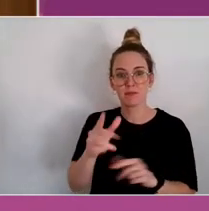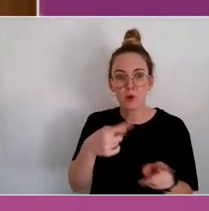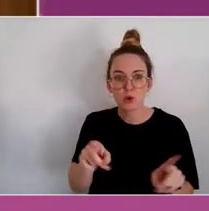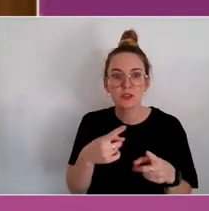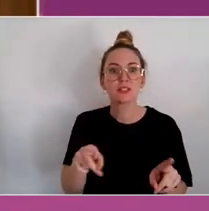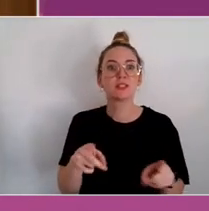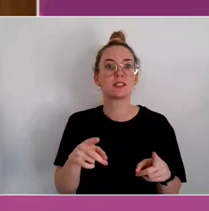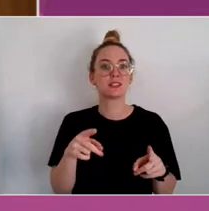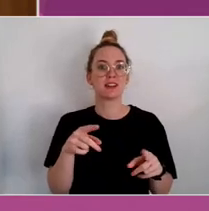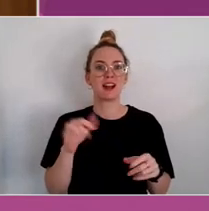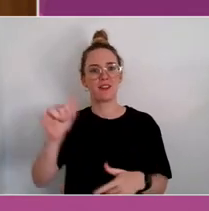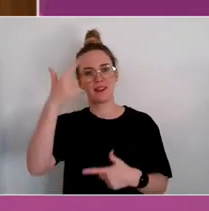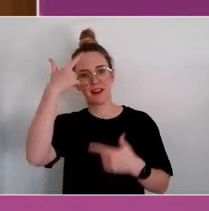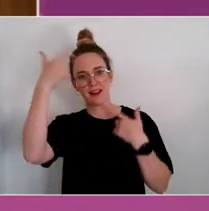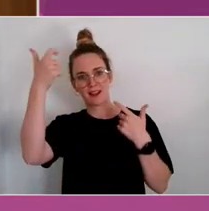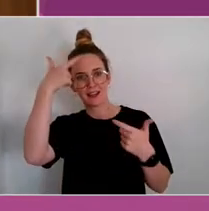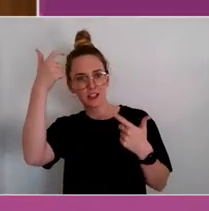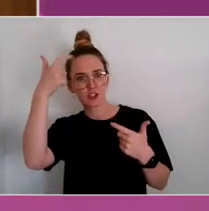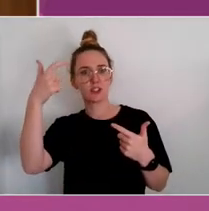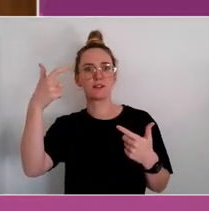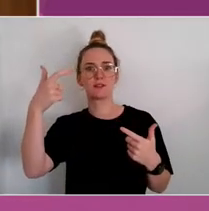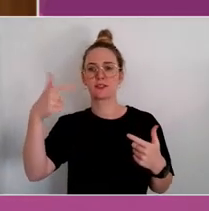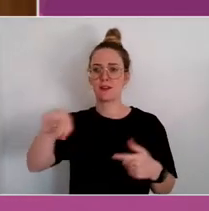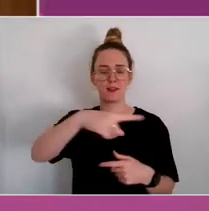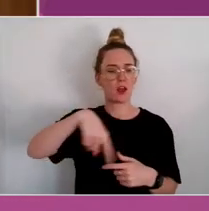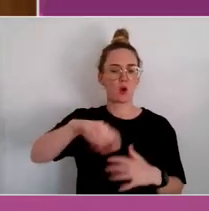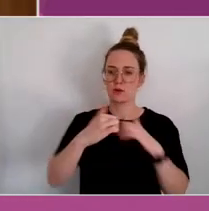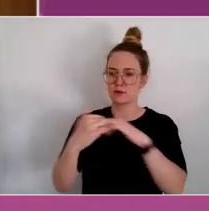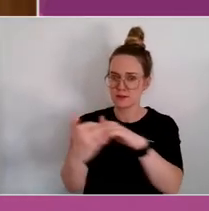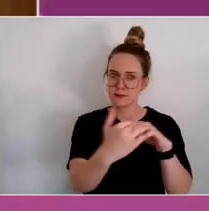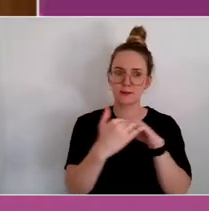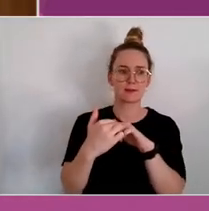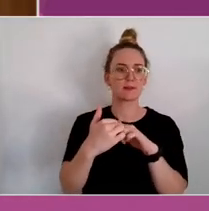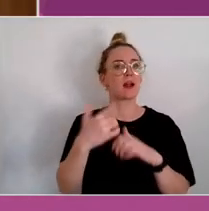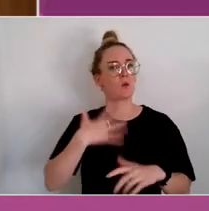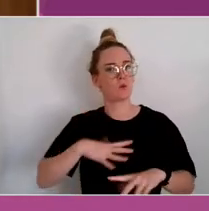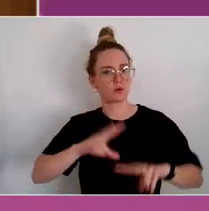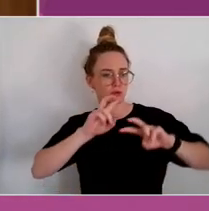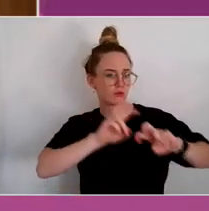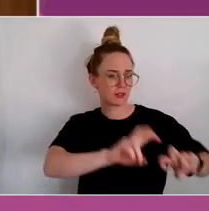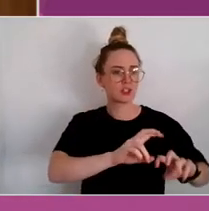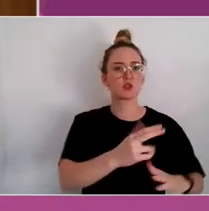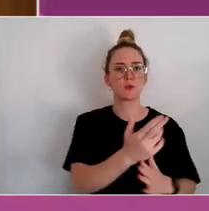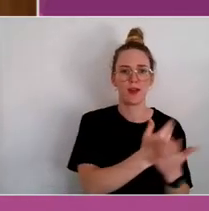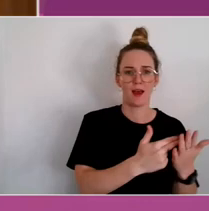Each of which make value contributions to research and teaching in the areas of arts, health, and wellbeing.